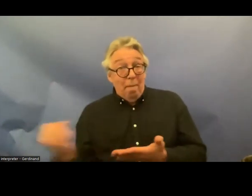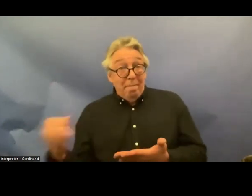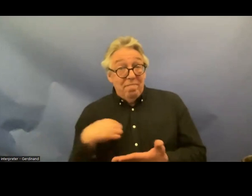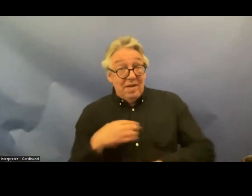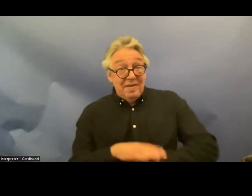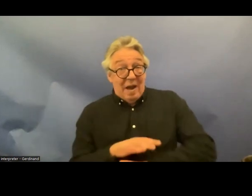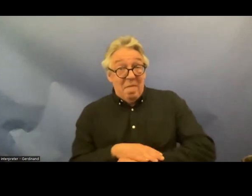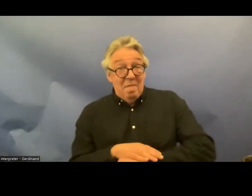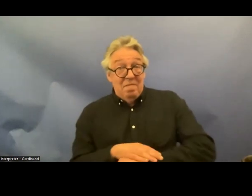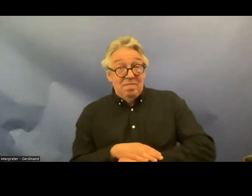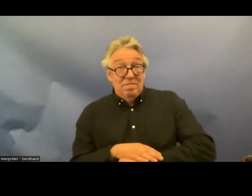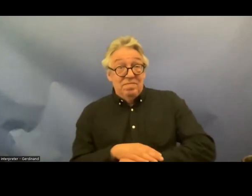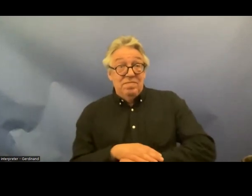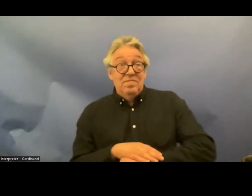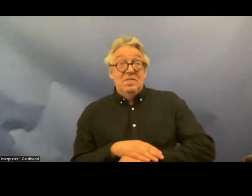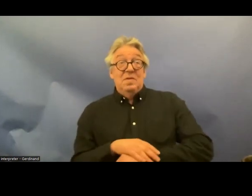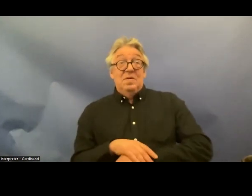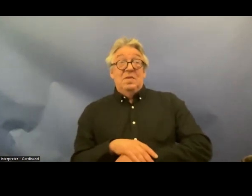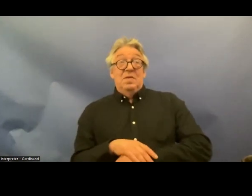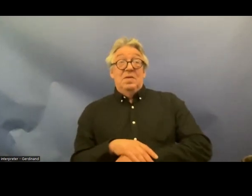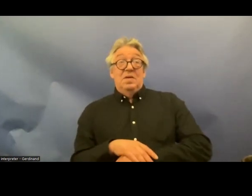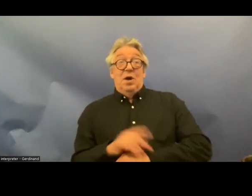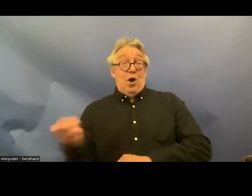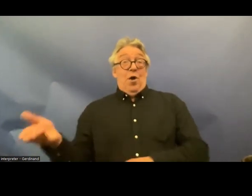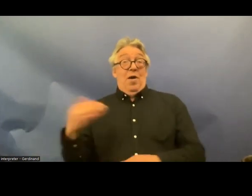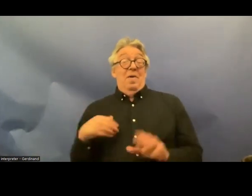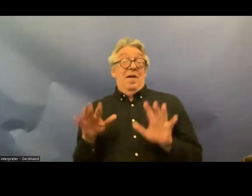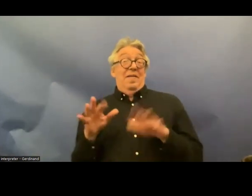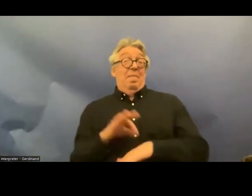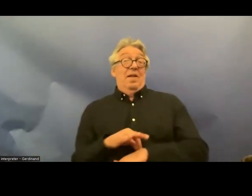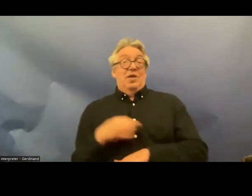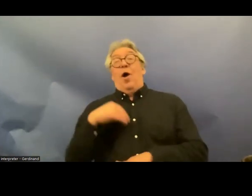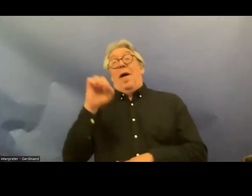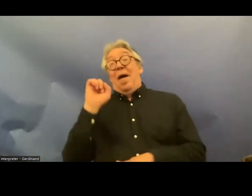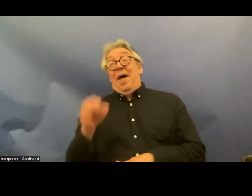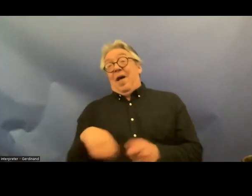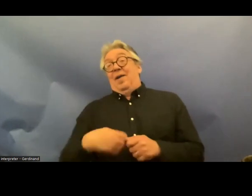count correctly uh I was alloted 10 minutes so we could go on with tons of